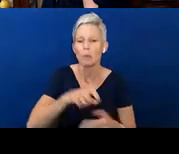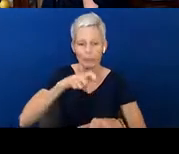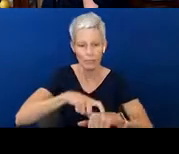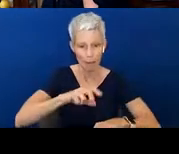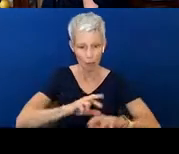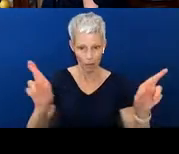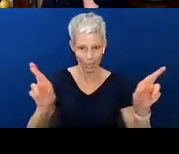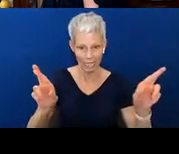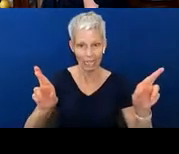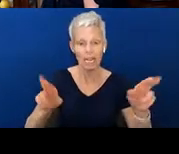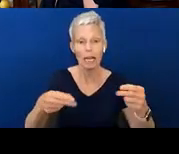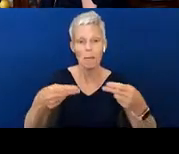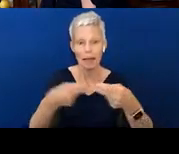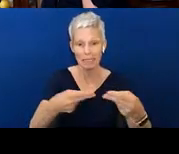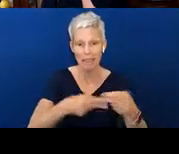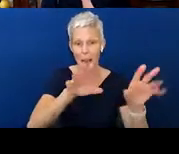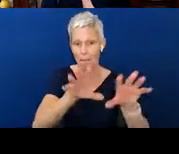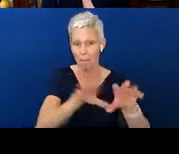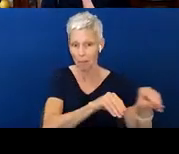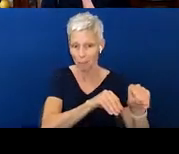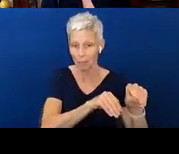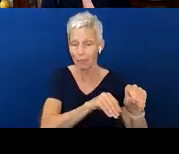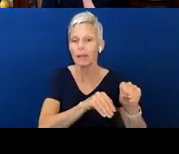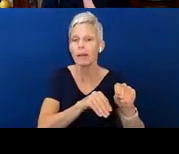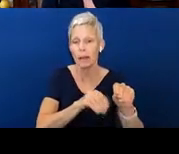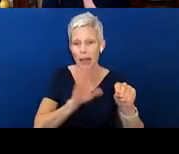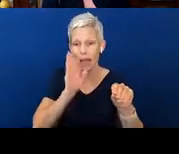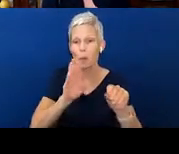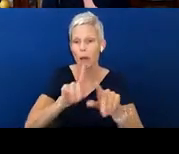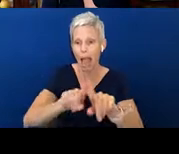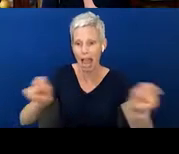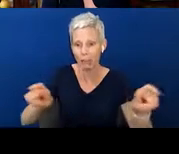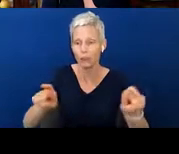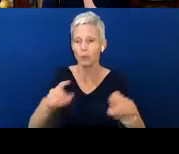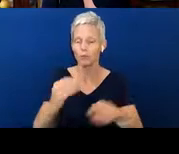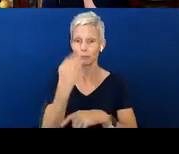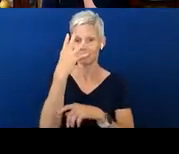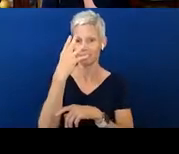slides and I am going to ask you all to turn your cameras on and we're going to spend the rest of